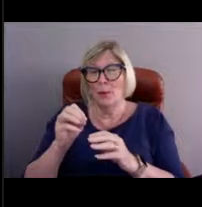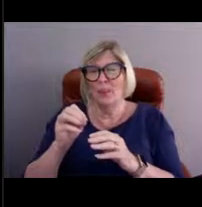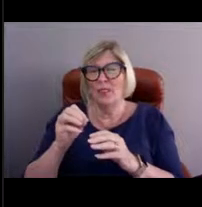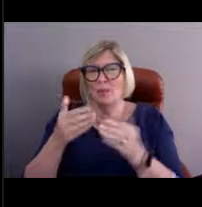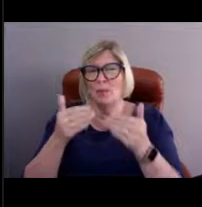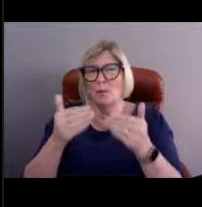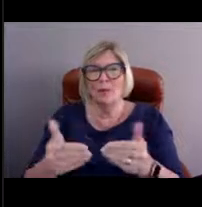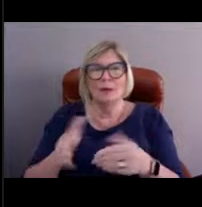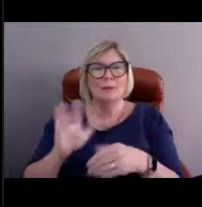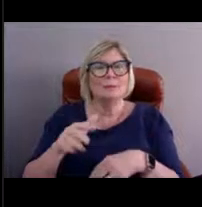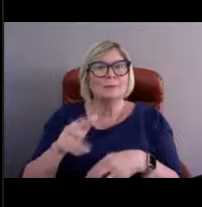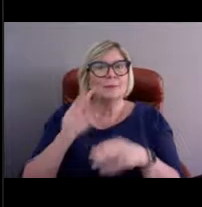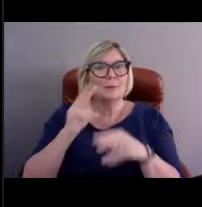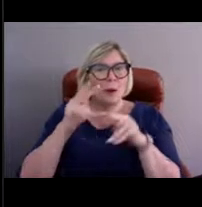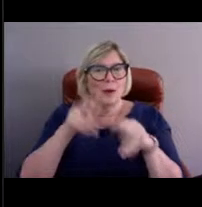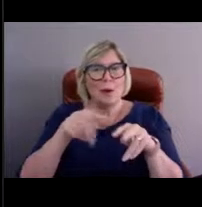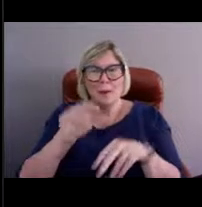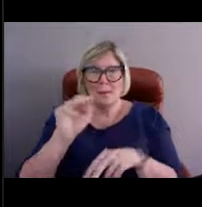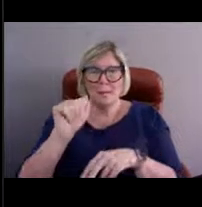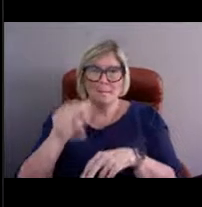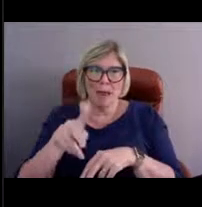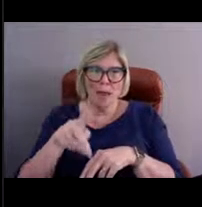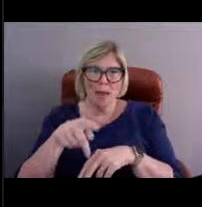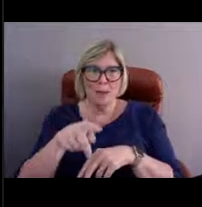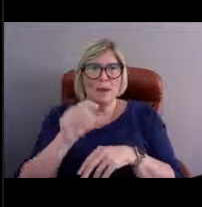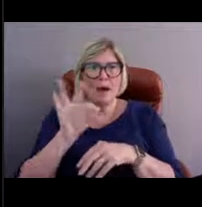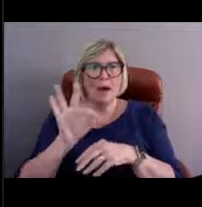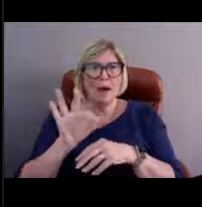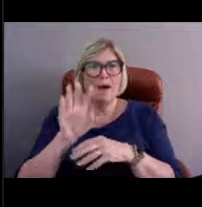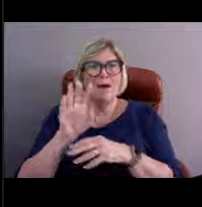So we'll look back at this map of just the Buoy Center buoys out in the ocean.